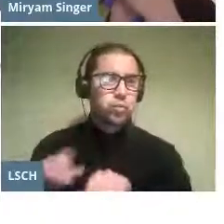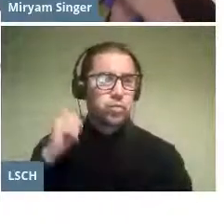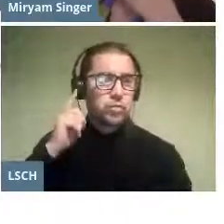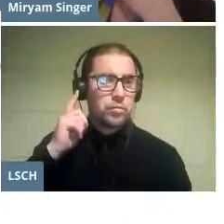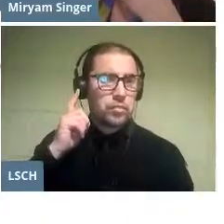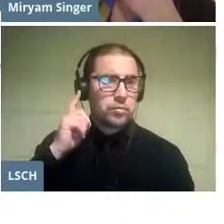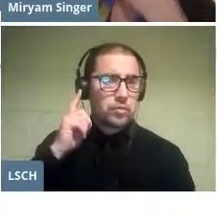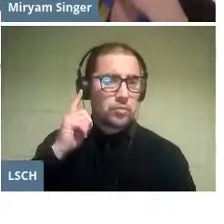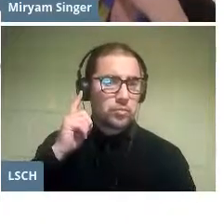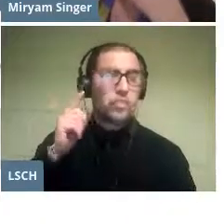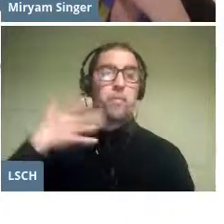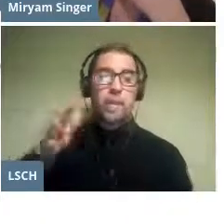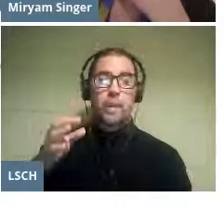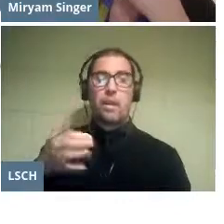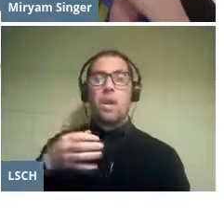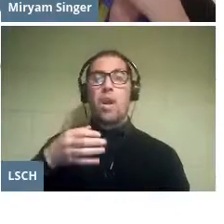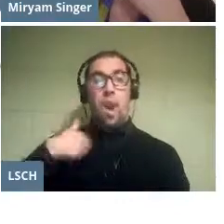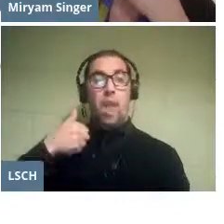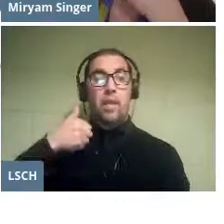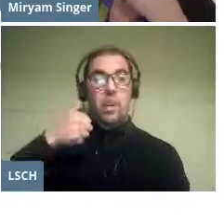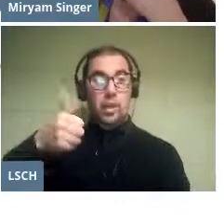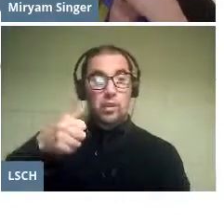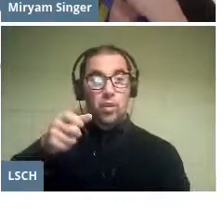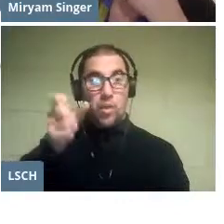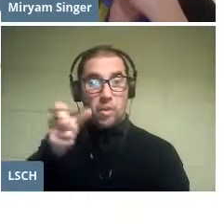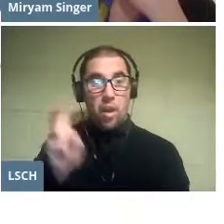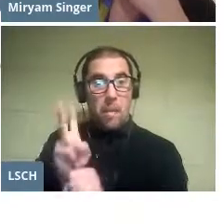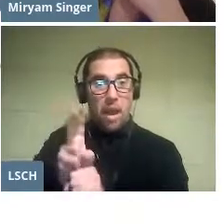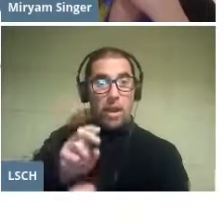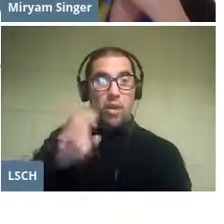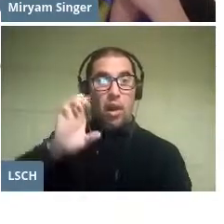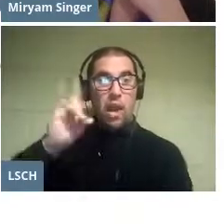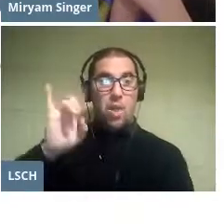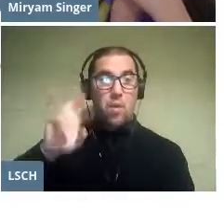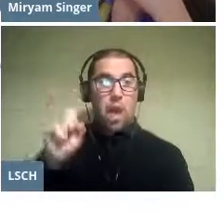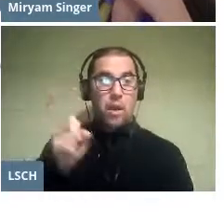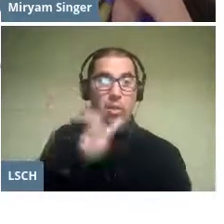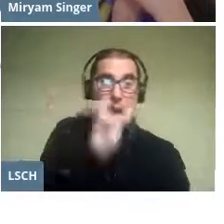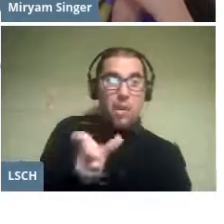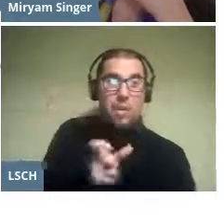With the musical direction of Maestro Eduardo Braun, the soloists of the UC chamber opera